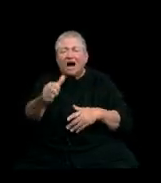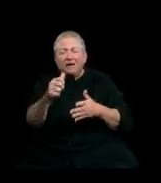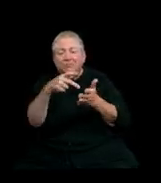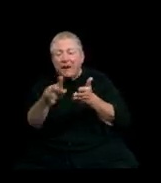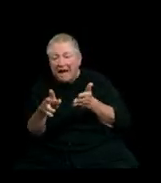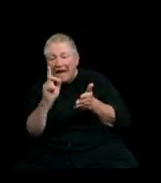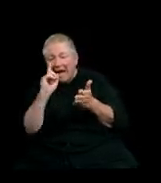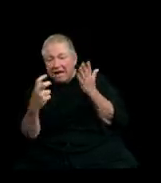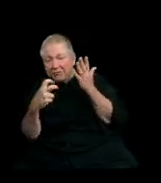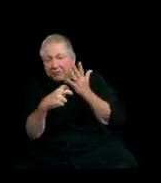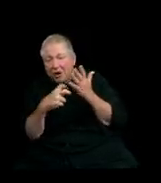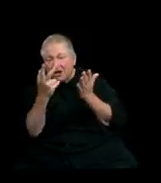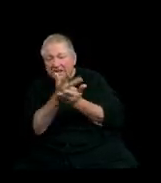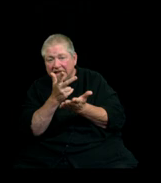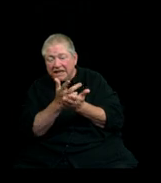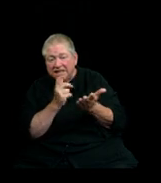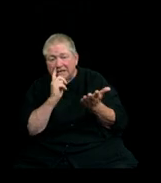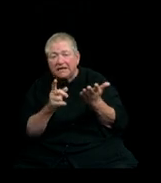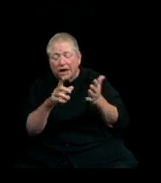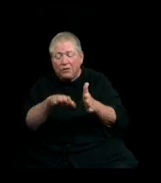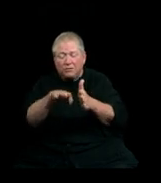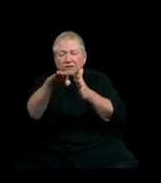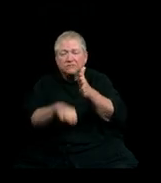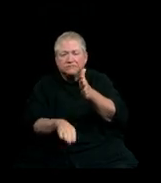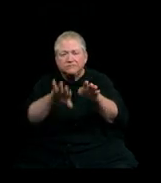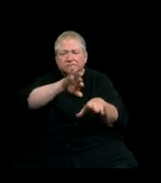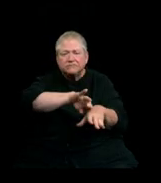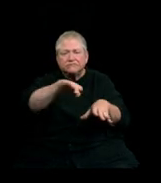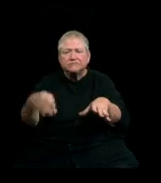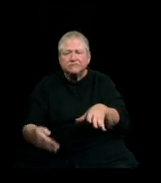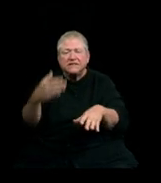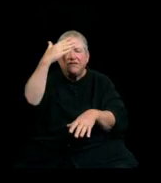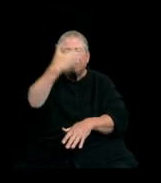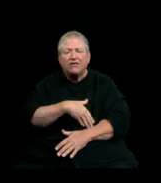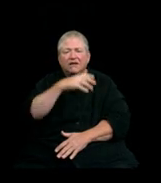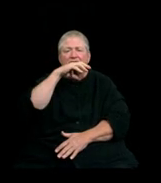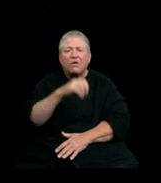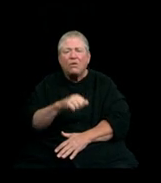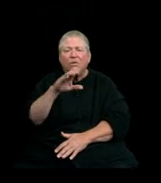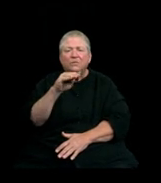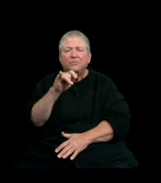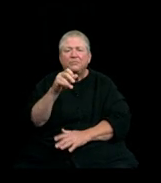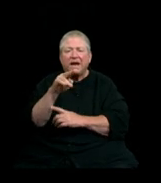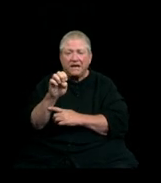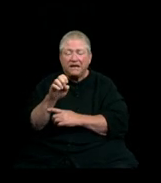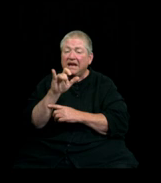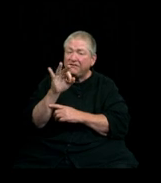in a box which we later seal and cement into the walkway in front of Old Main. If you have something to contribute,